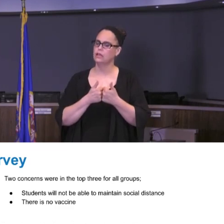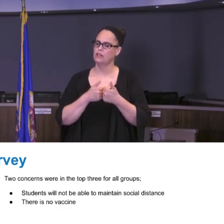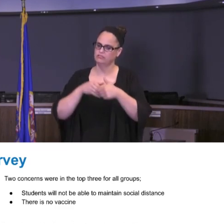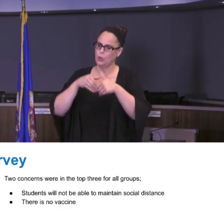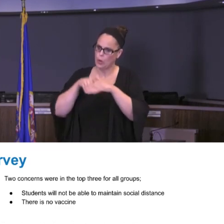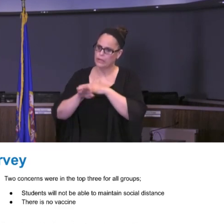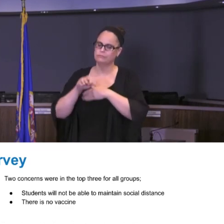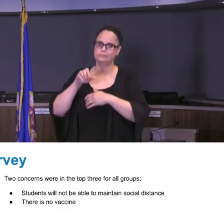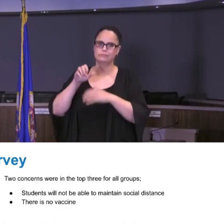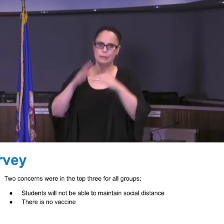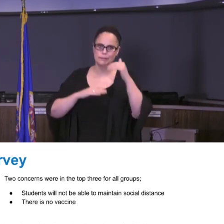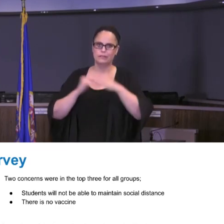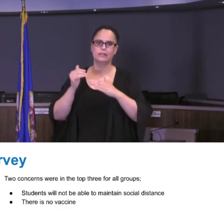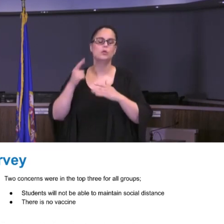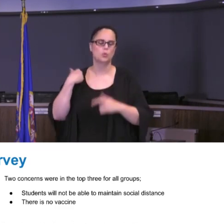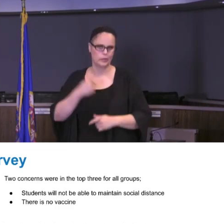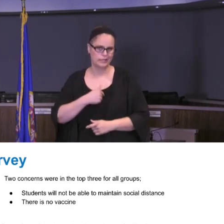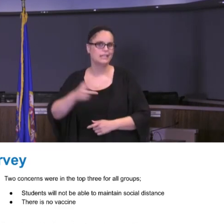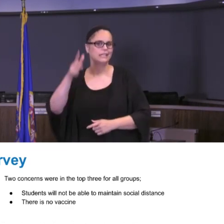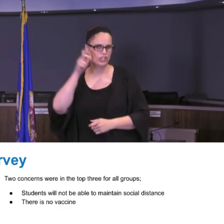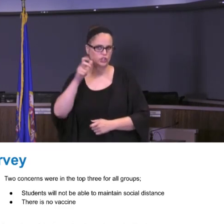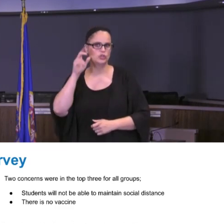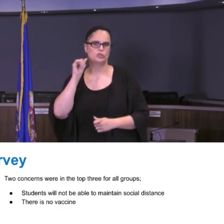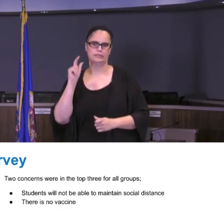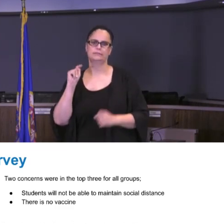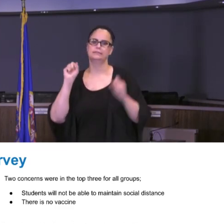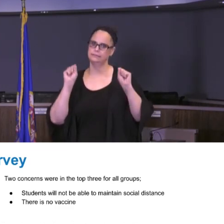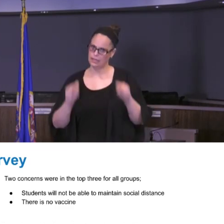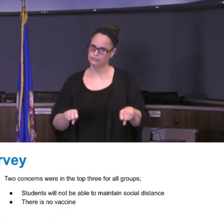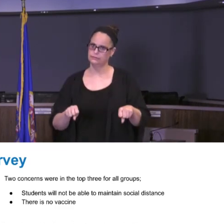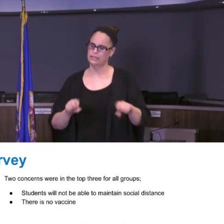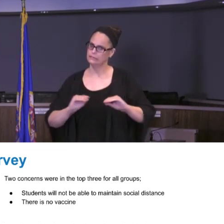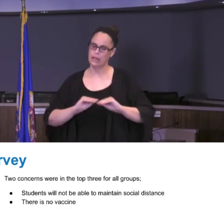have been heard loud and clear, and I want to be very loud and clear